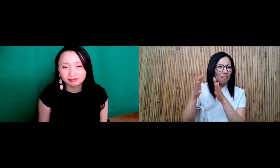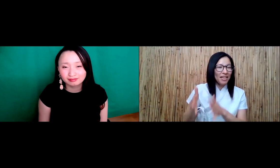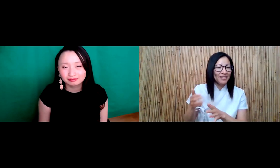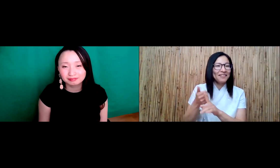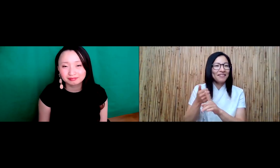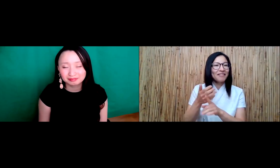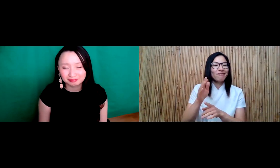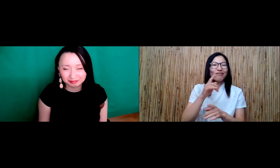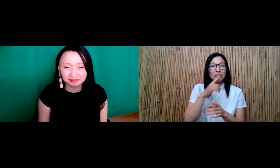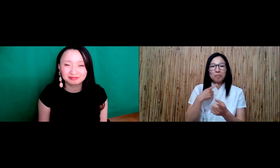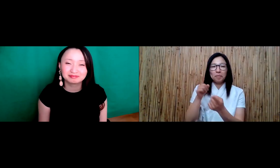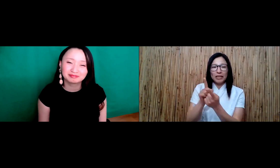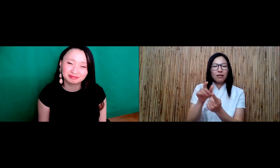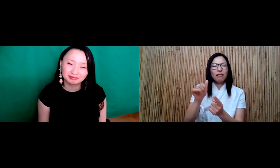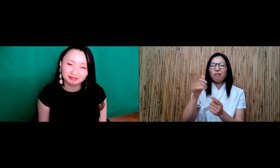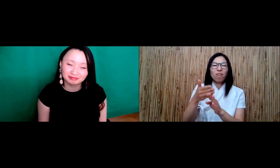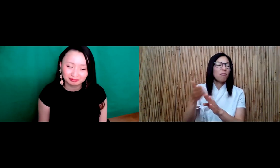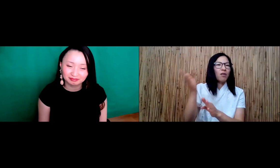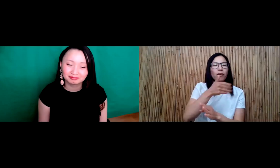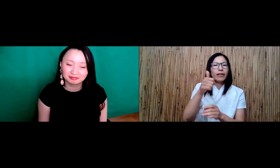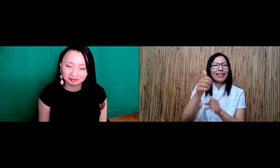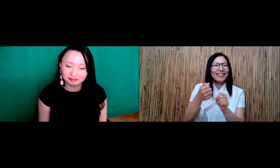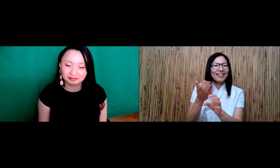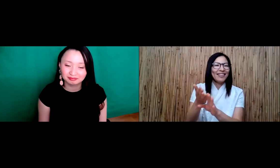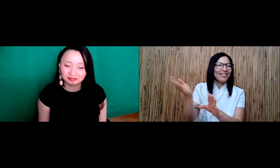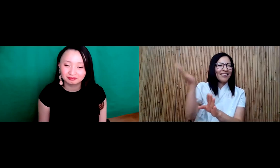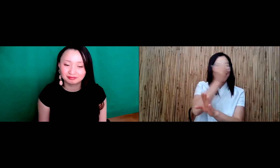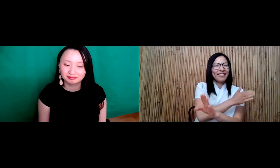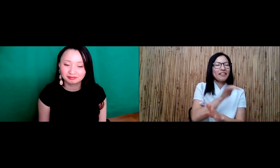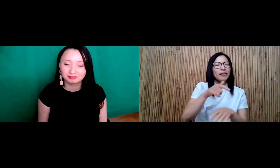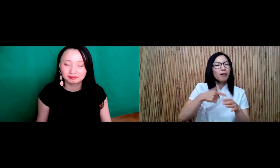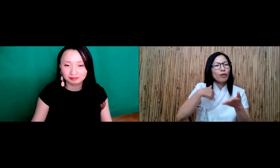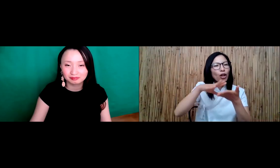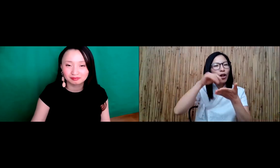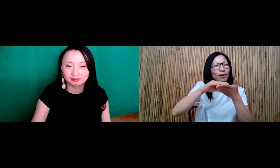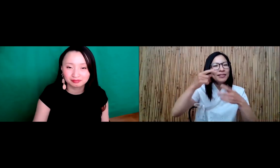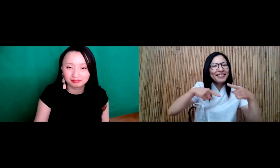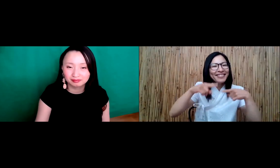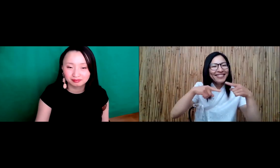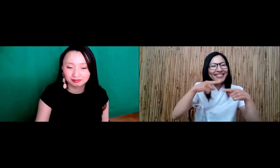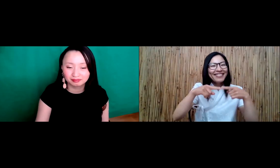I mean, my husband himself is an American. And I met him, way before the 10 years that